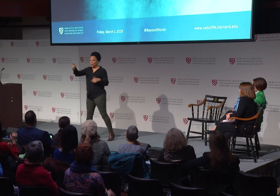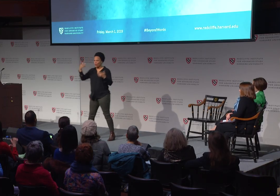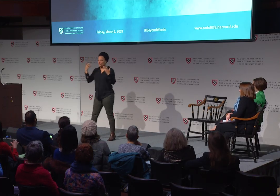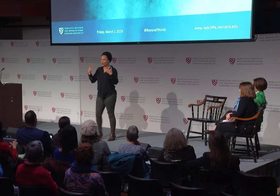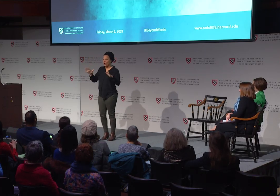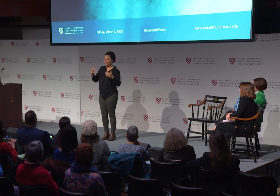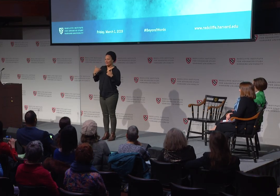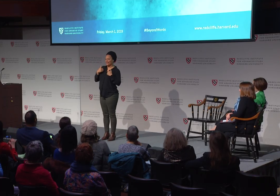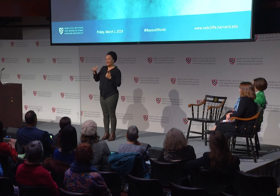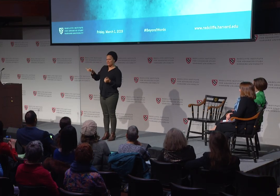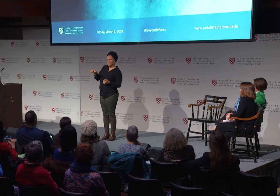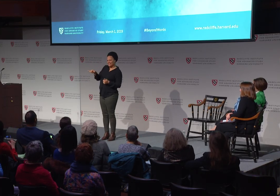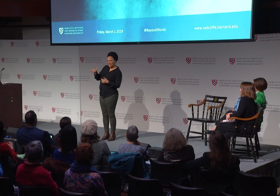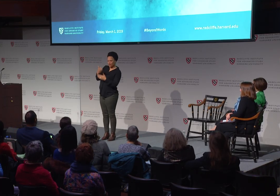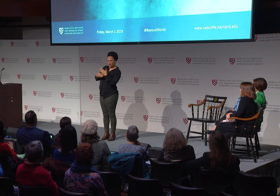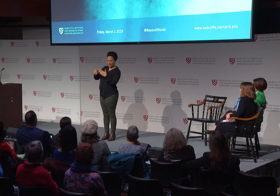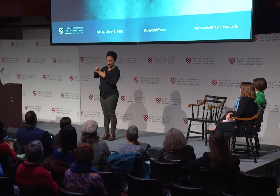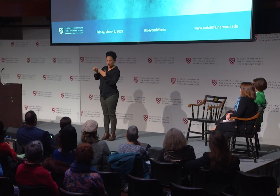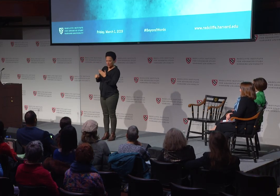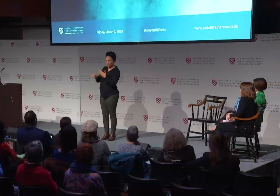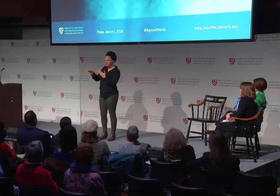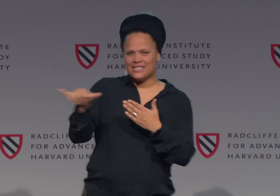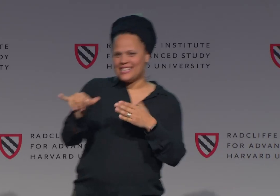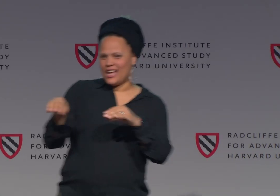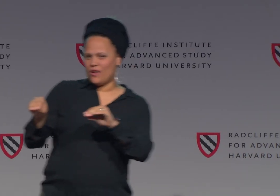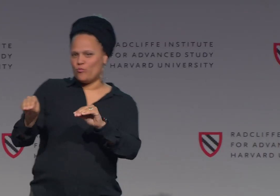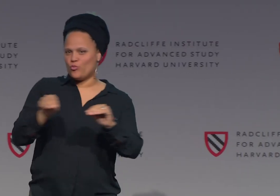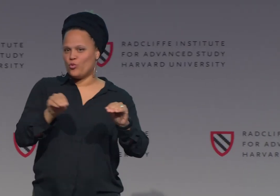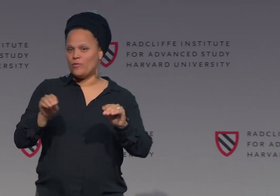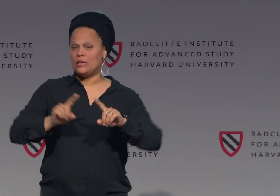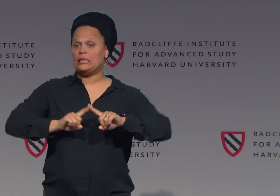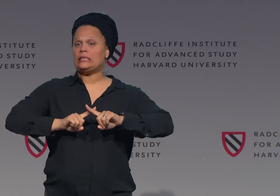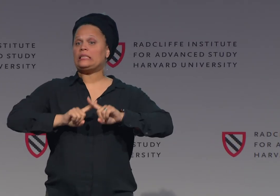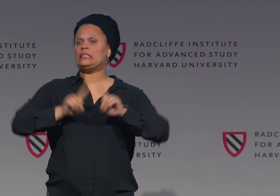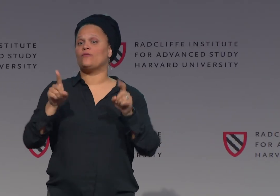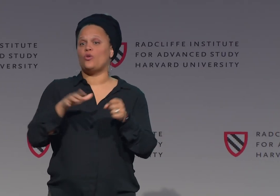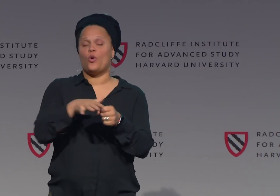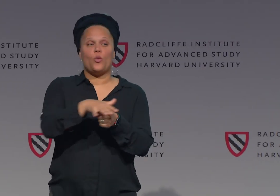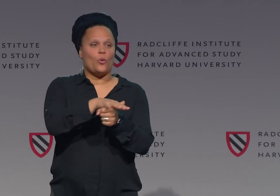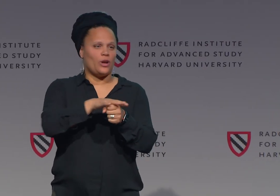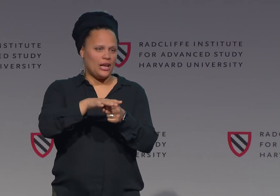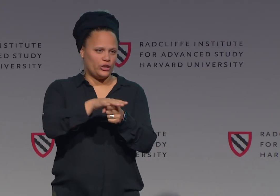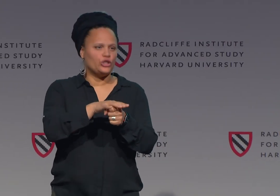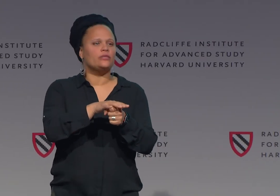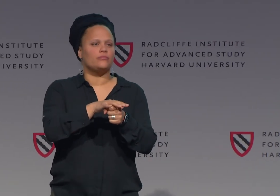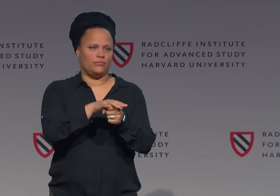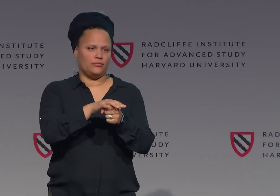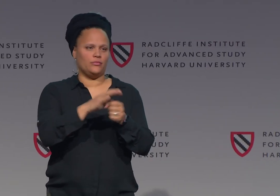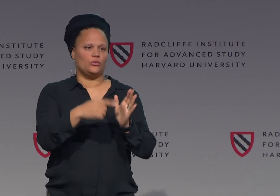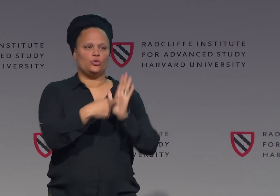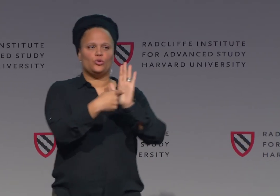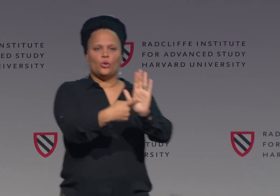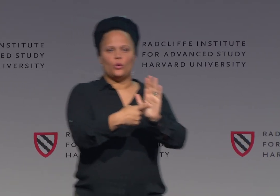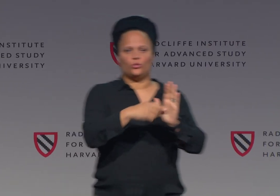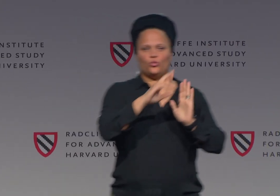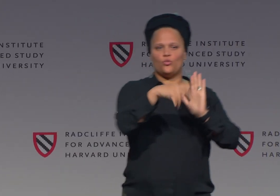Great job. So, similar hand shape, similar movement, different location.